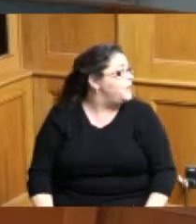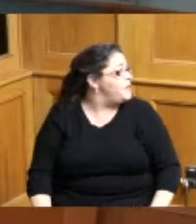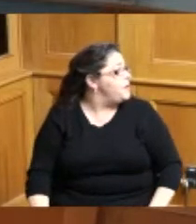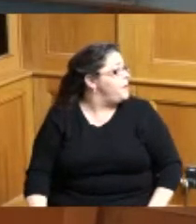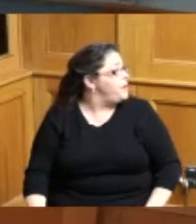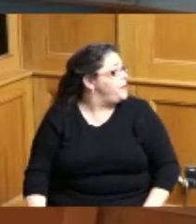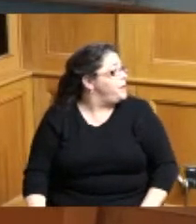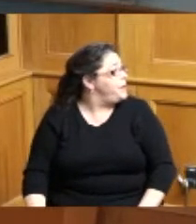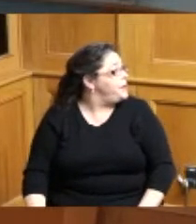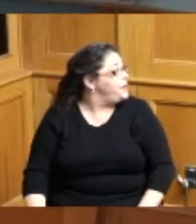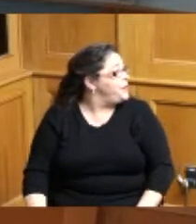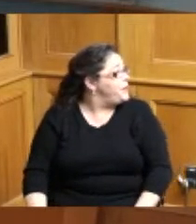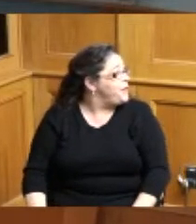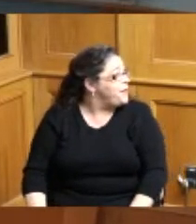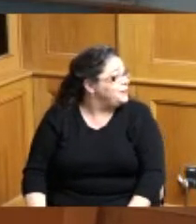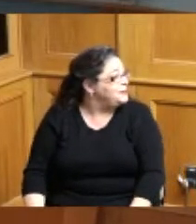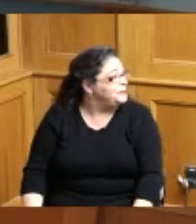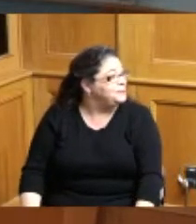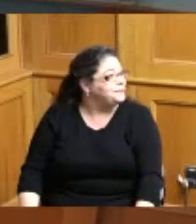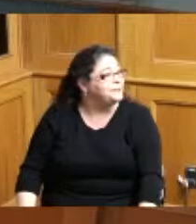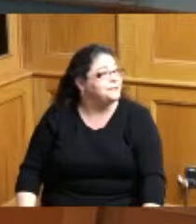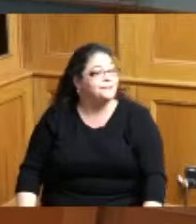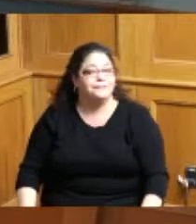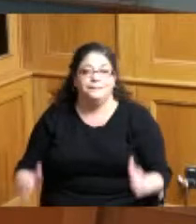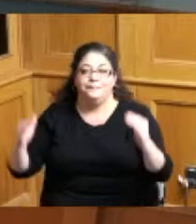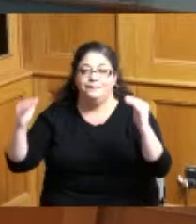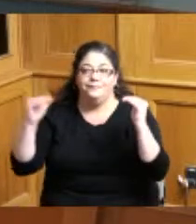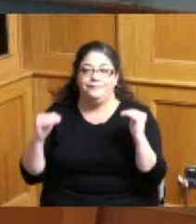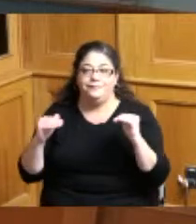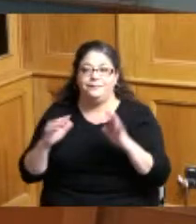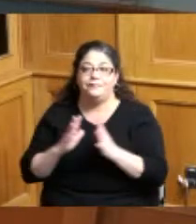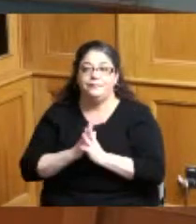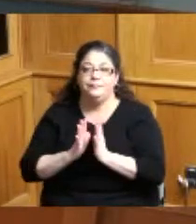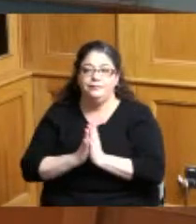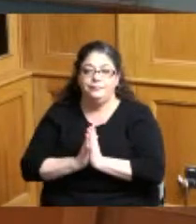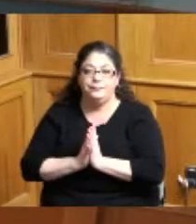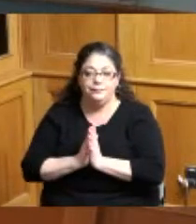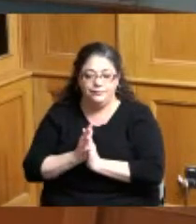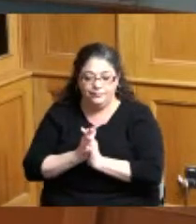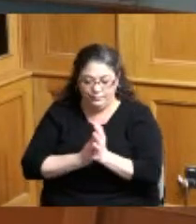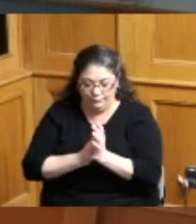okay let's move go back a little